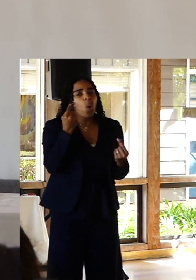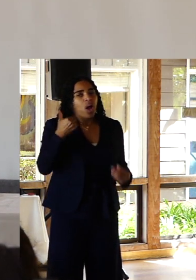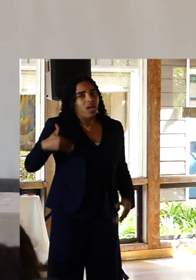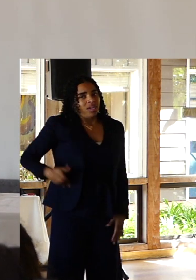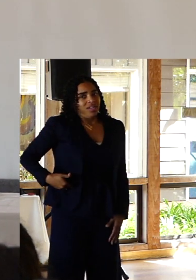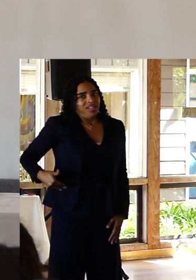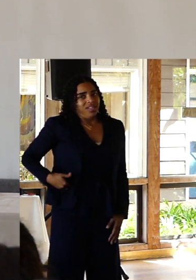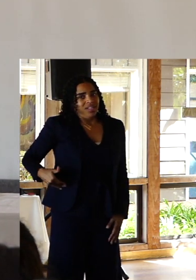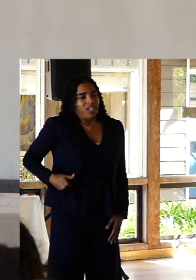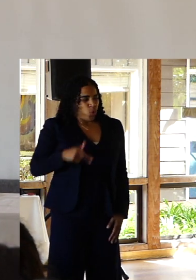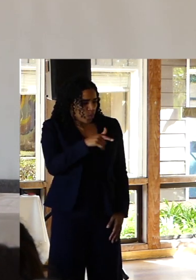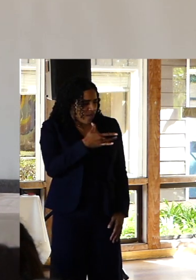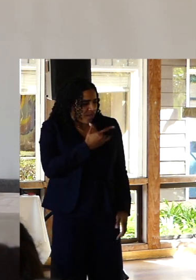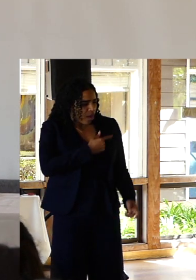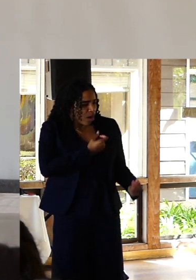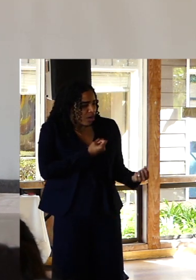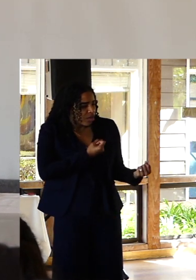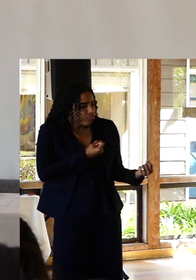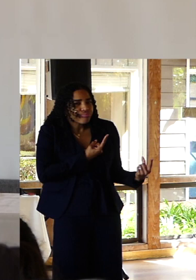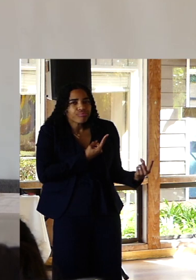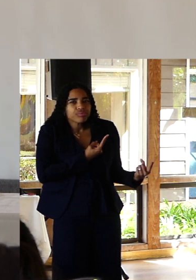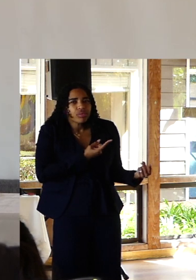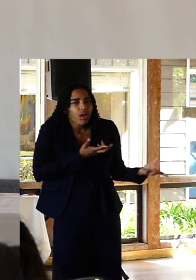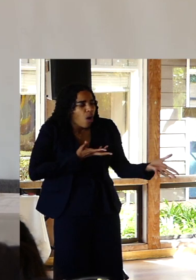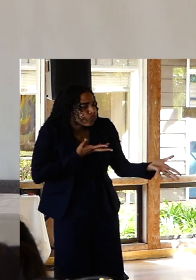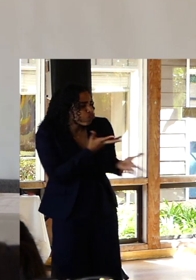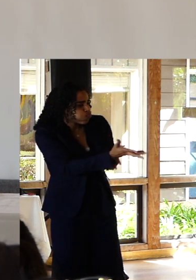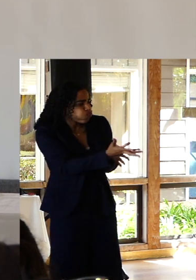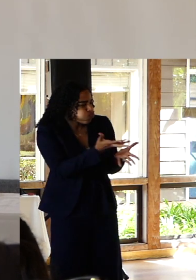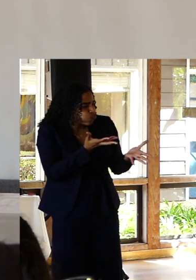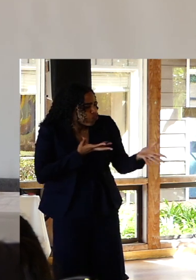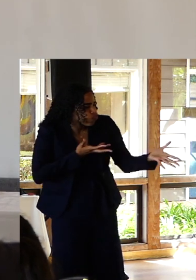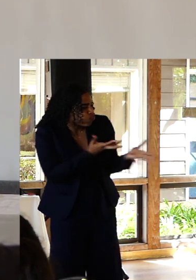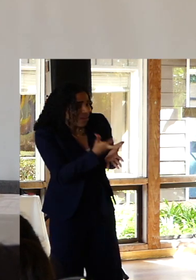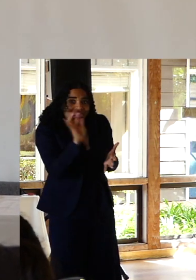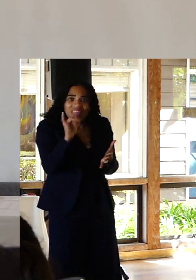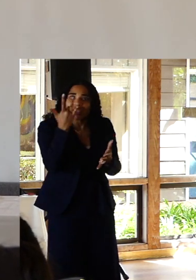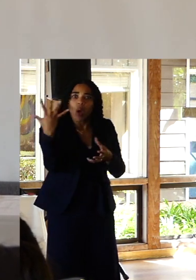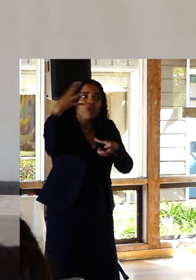empathy, that drive that motivated you to enter this profession or this